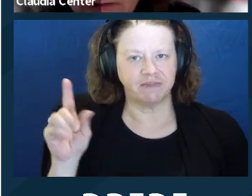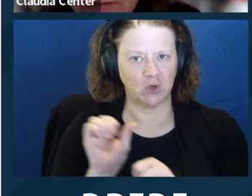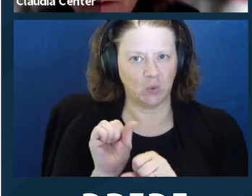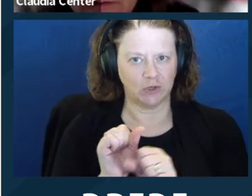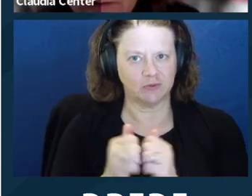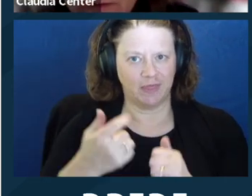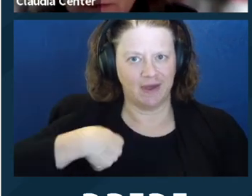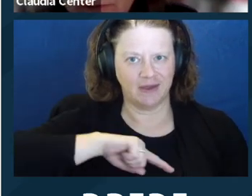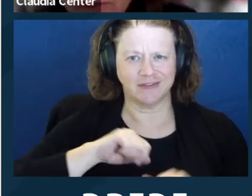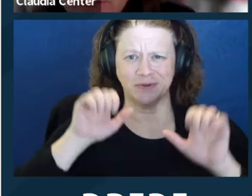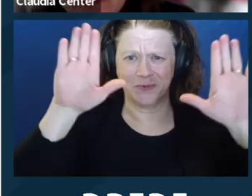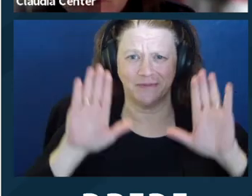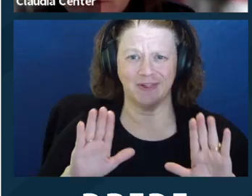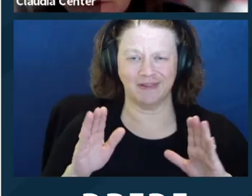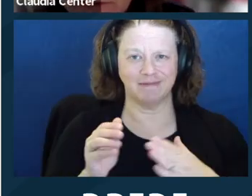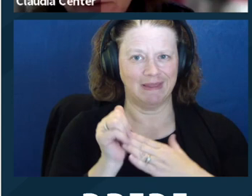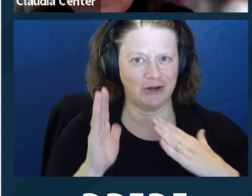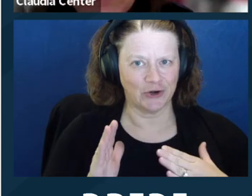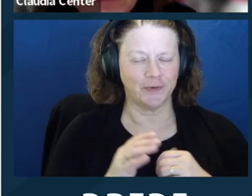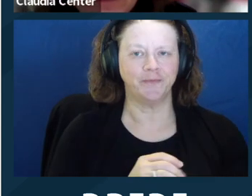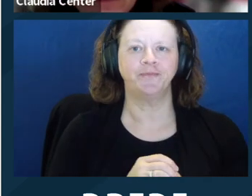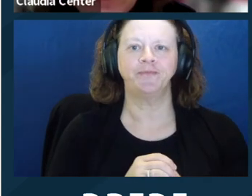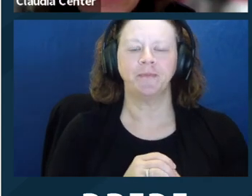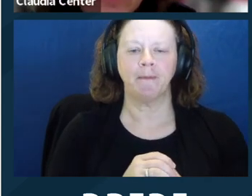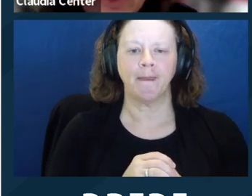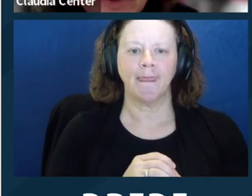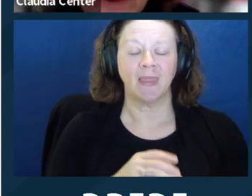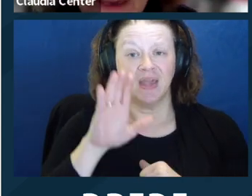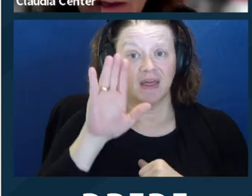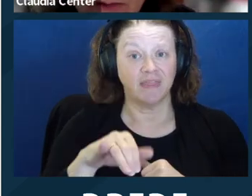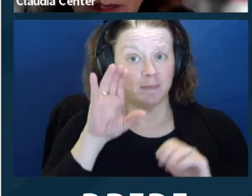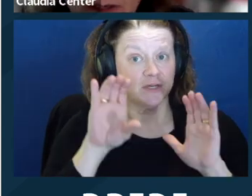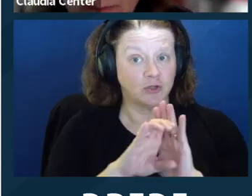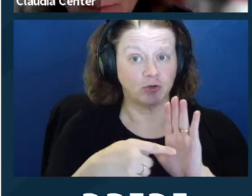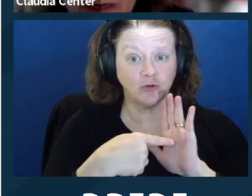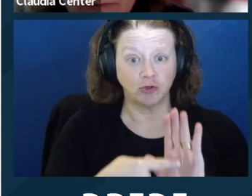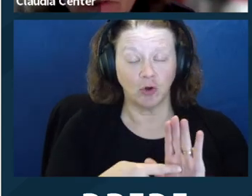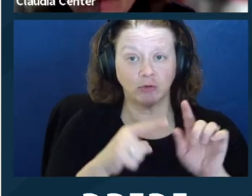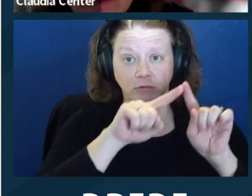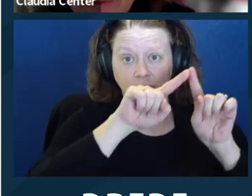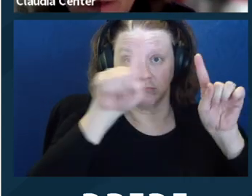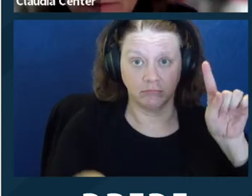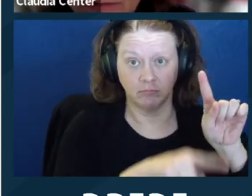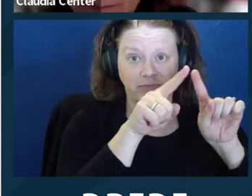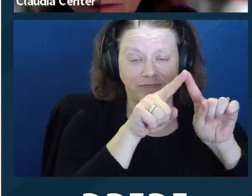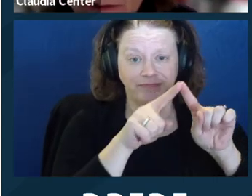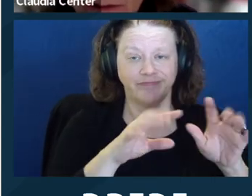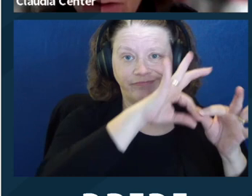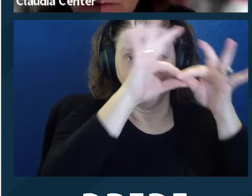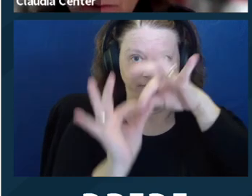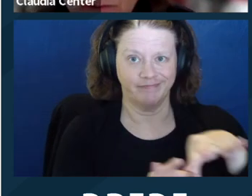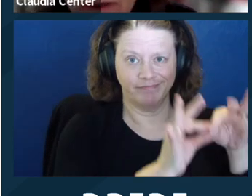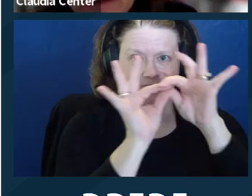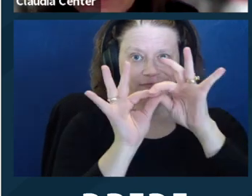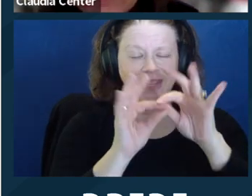of ours, and a wonderful leader, and it shows how poverty, trauma and disability are intertwined.